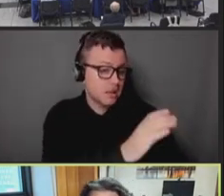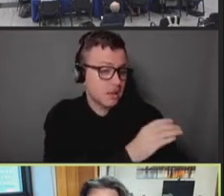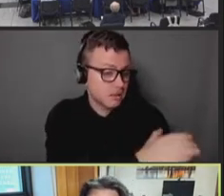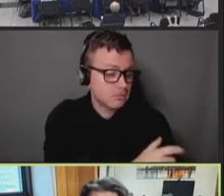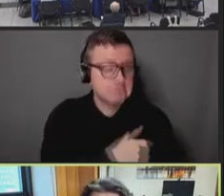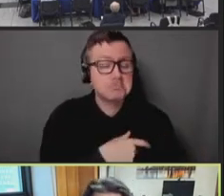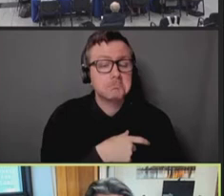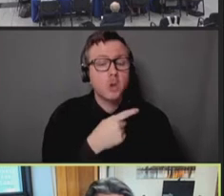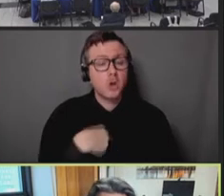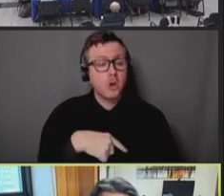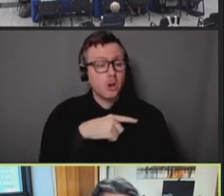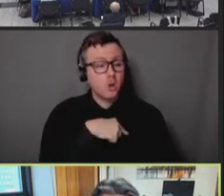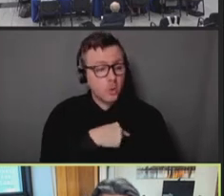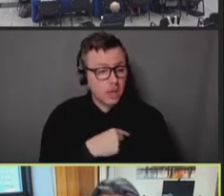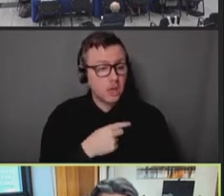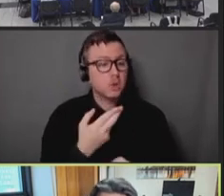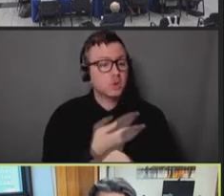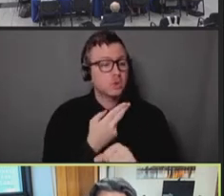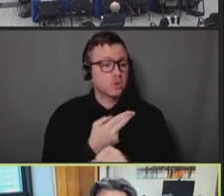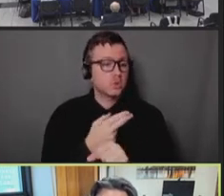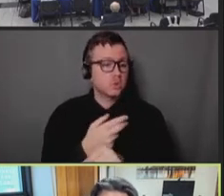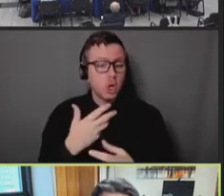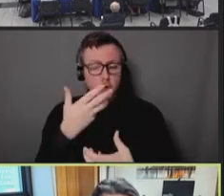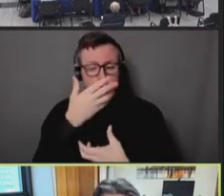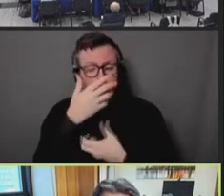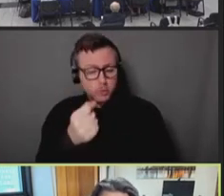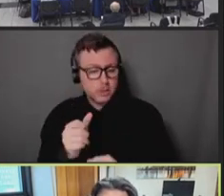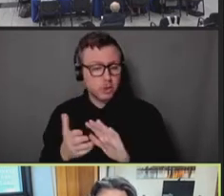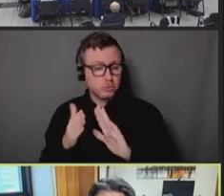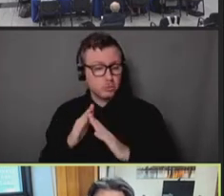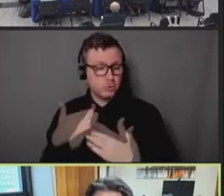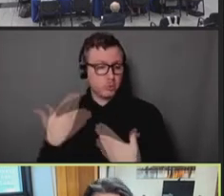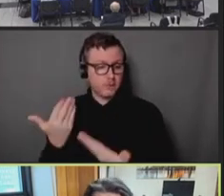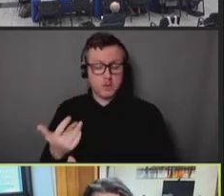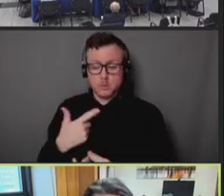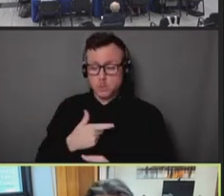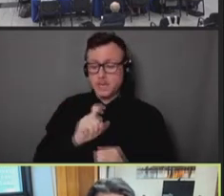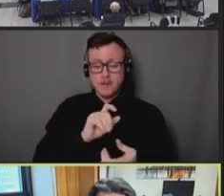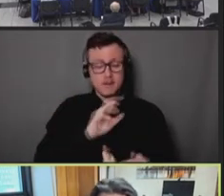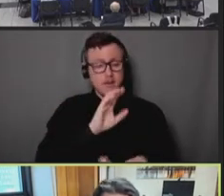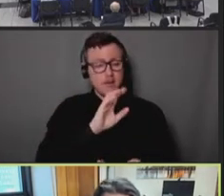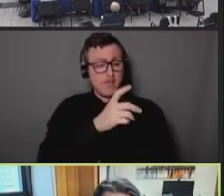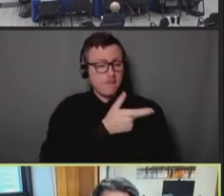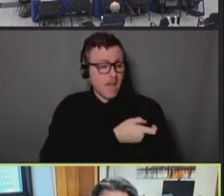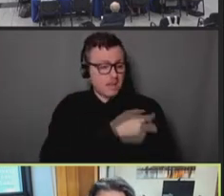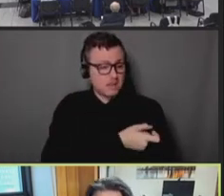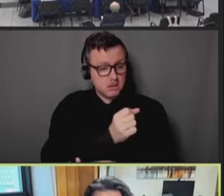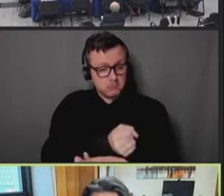through trusted community providers. So we gave vaccine to community clinical providers. Some